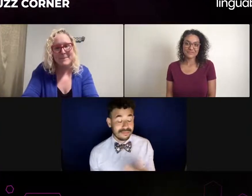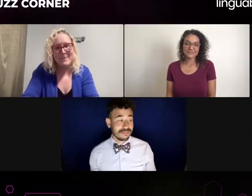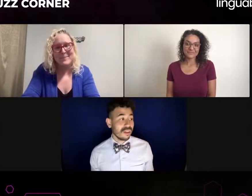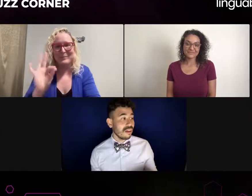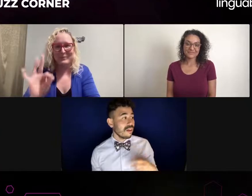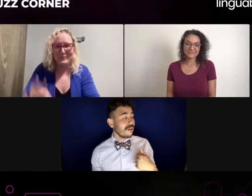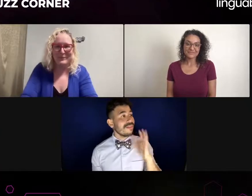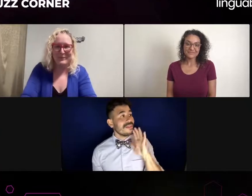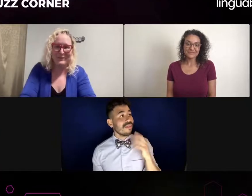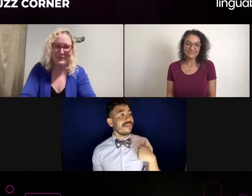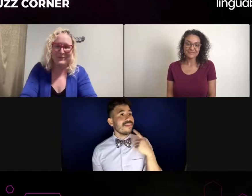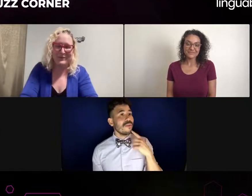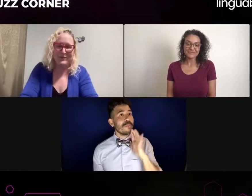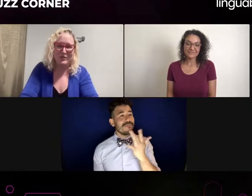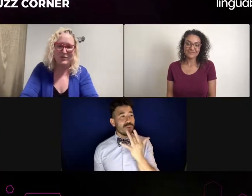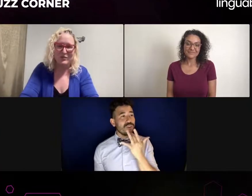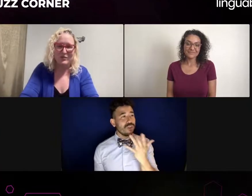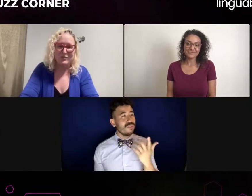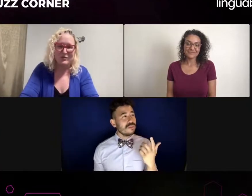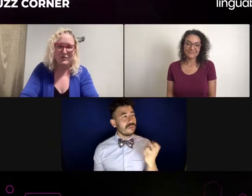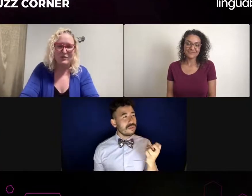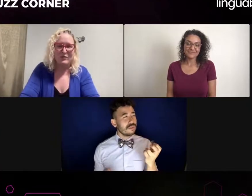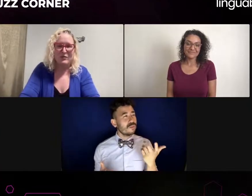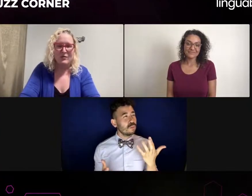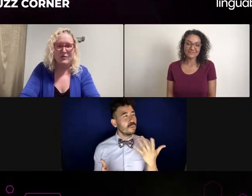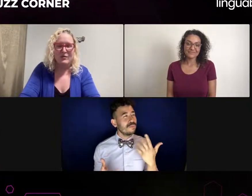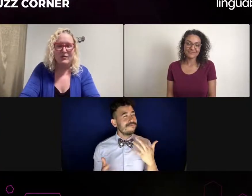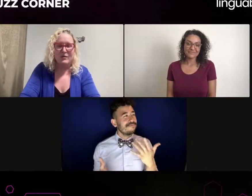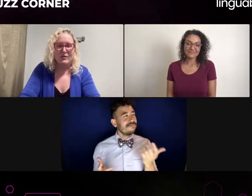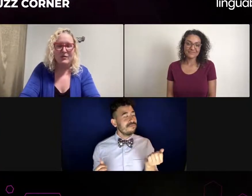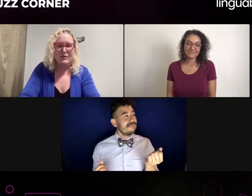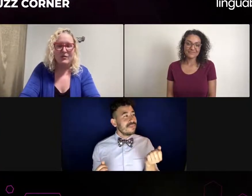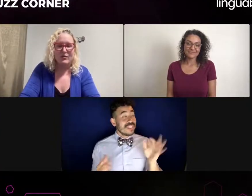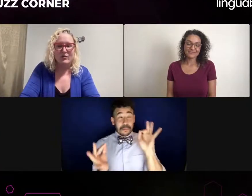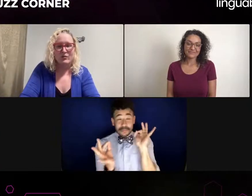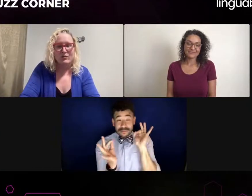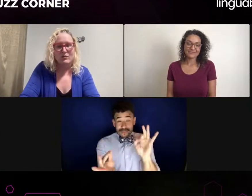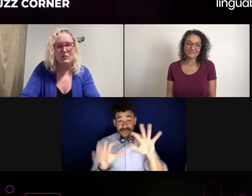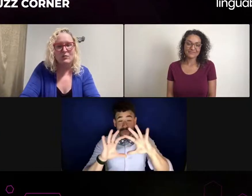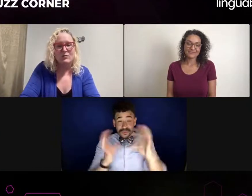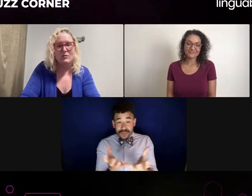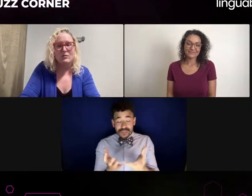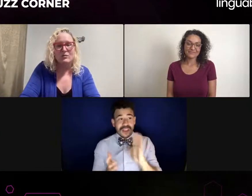Well, actually, let's go back first. So when I'm talking about TV and film, that's really where my passion